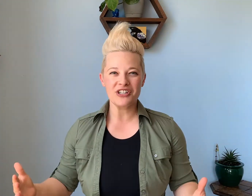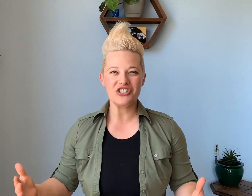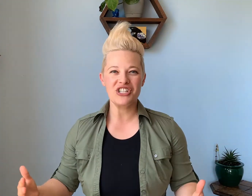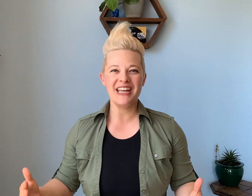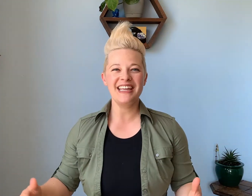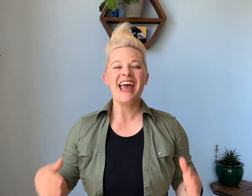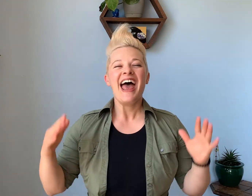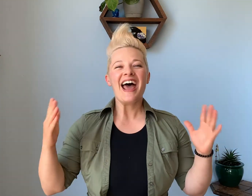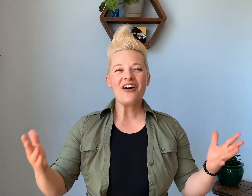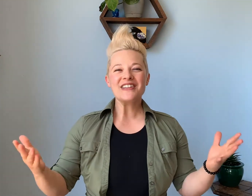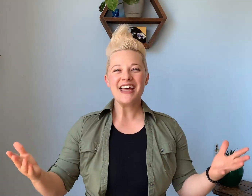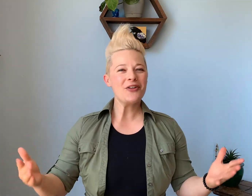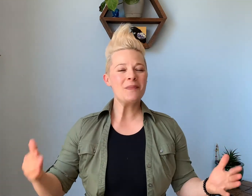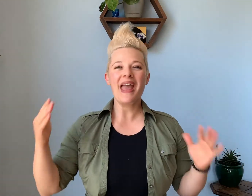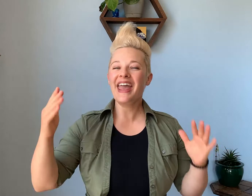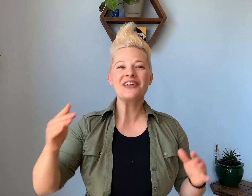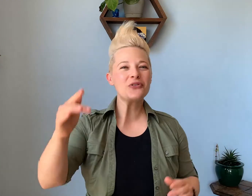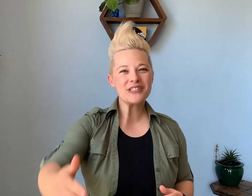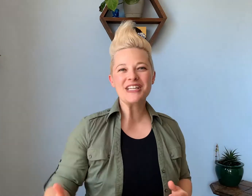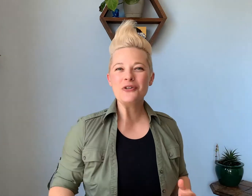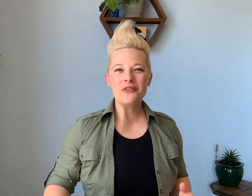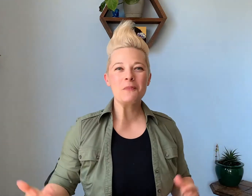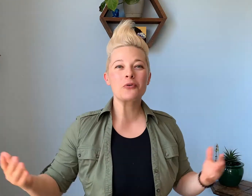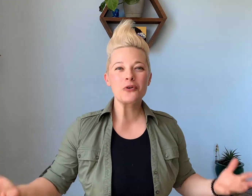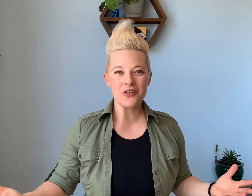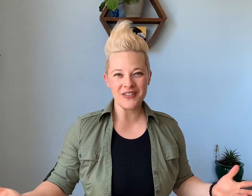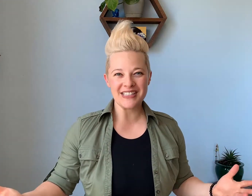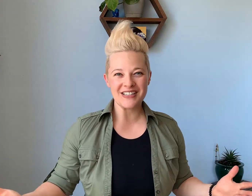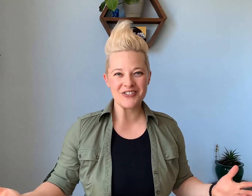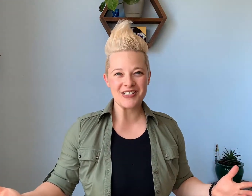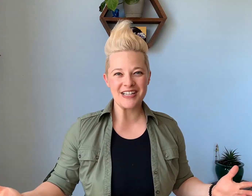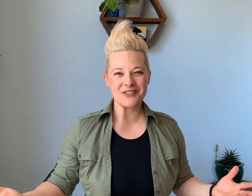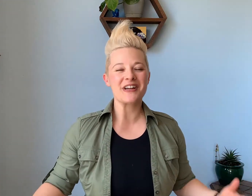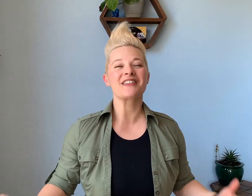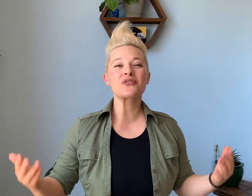as shaky. And I'll tell them hey it looks like you've improved on this exercise already that's